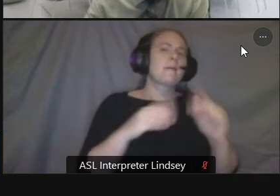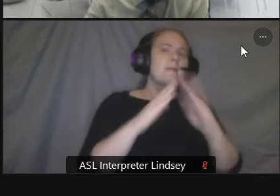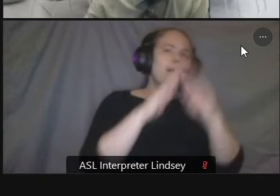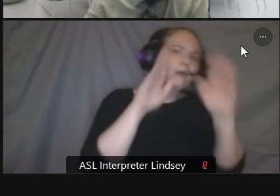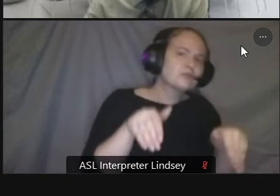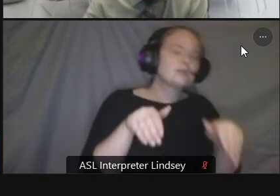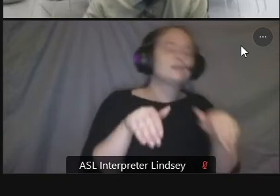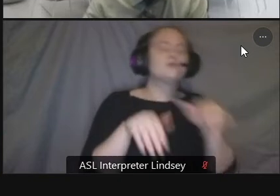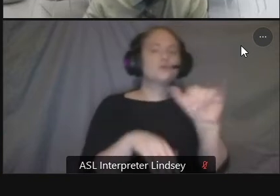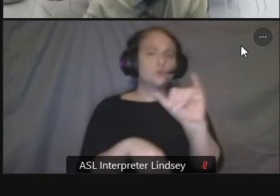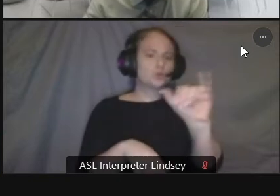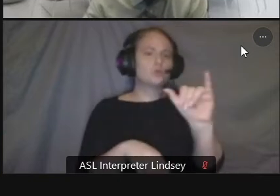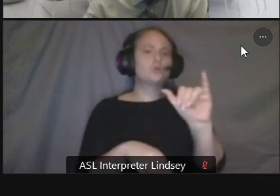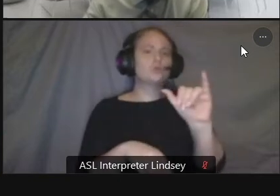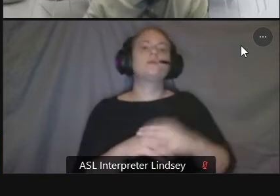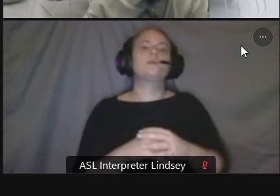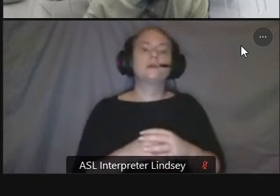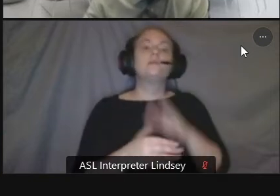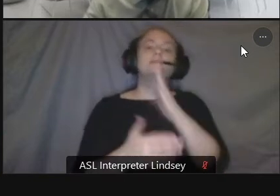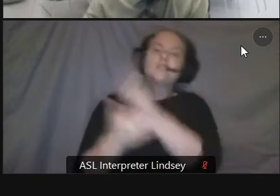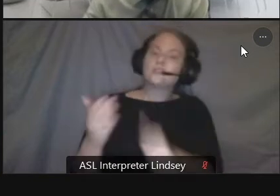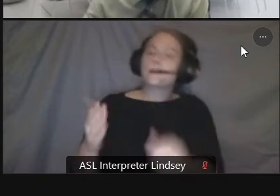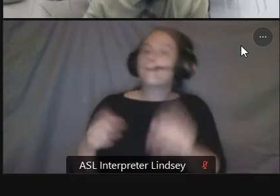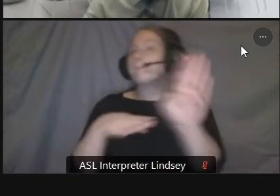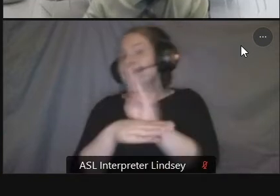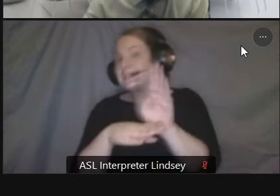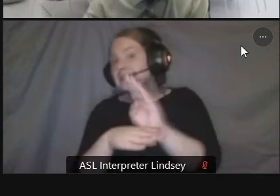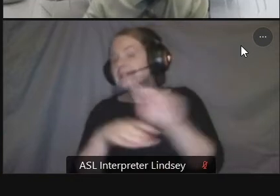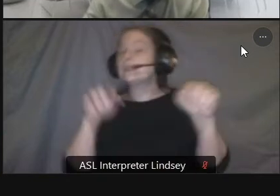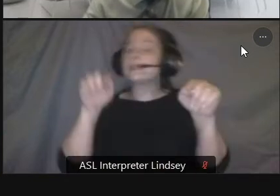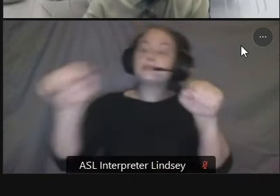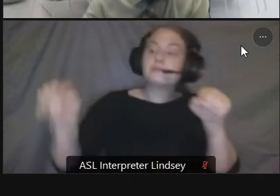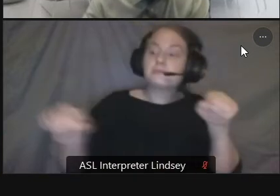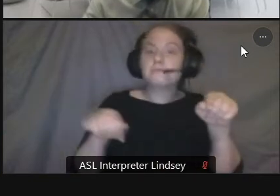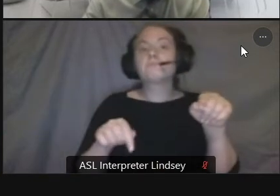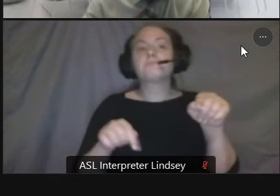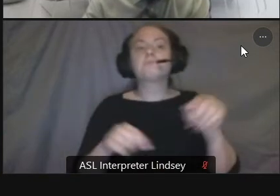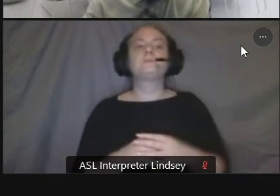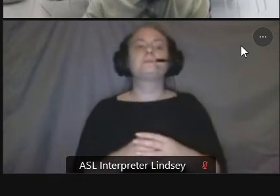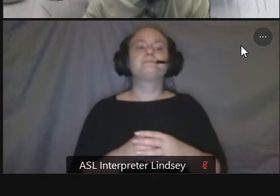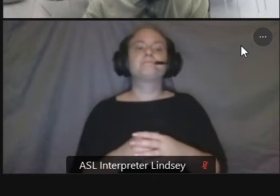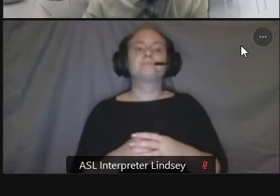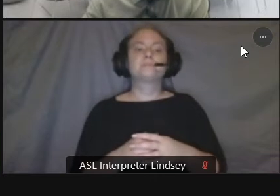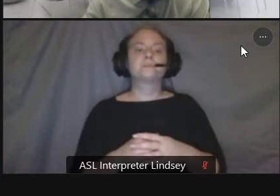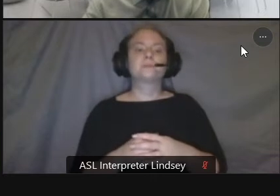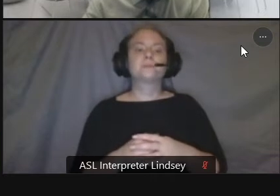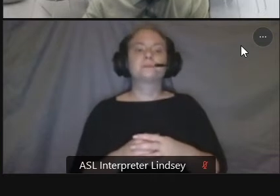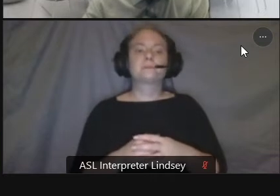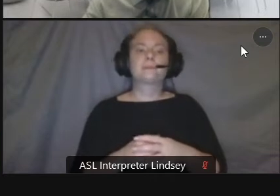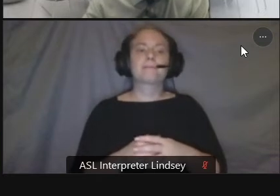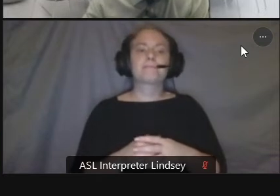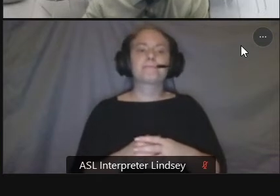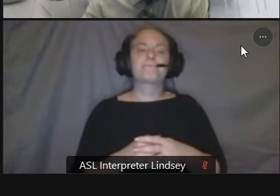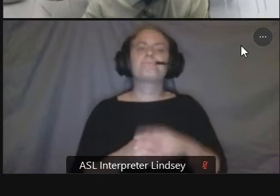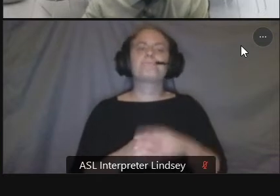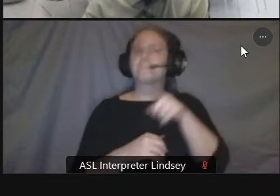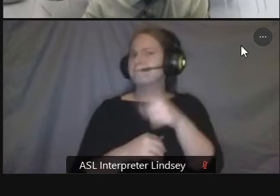along connecticut avenue we go to the next slide looking at this stretch there are some strengths